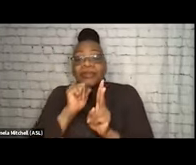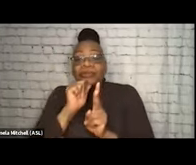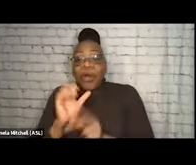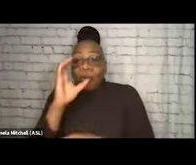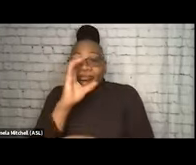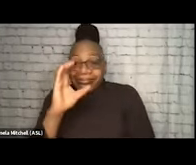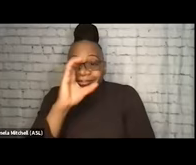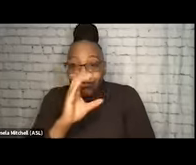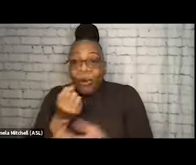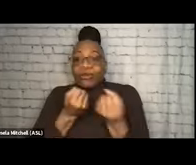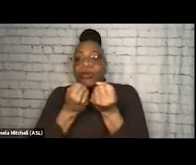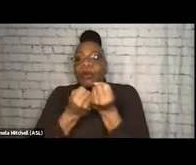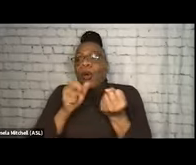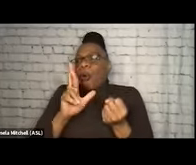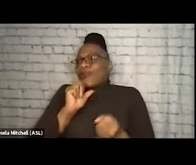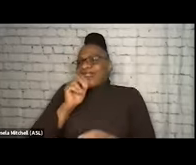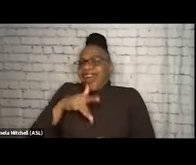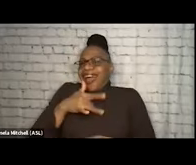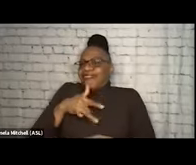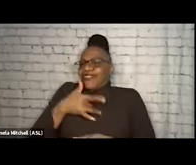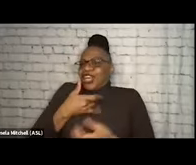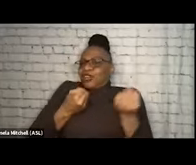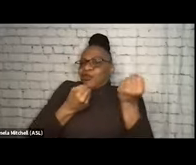or they don't feel supported by the current systems that are operating.